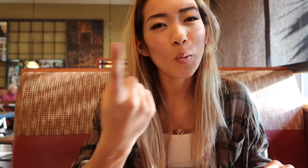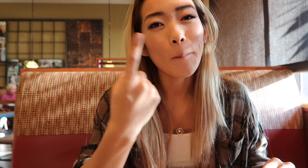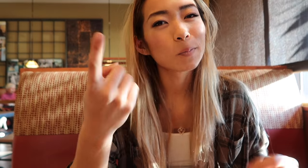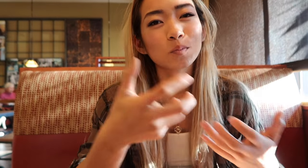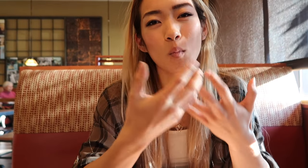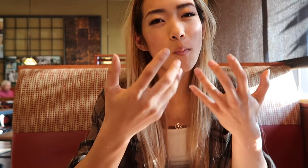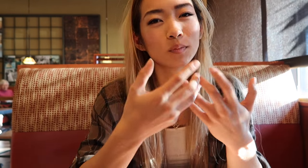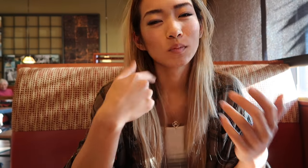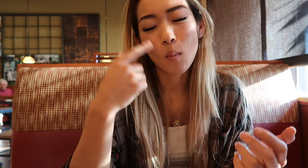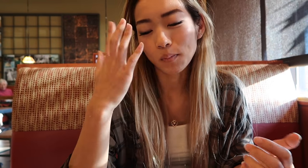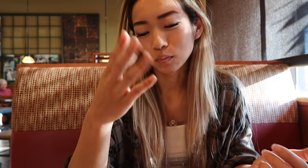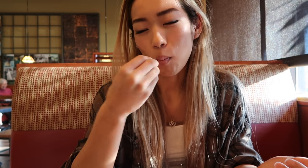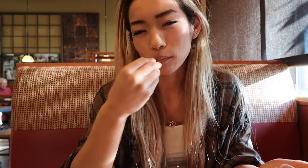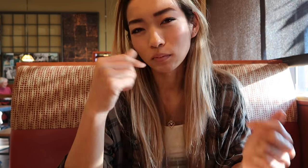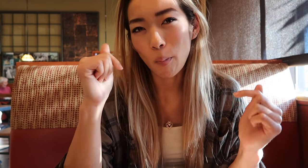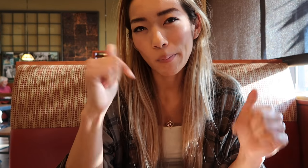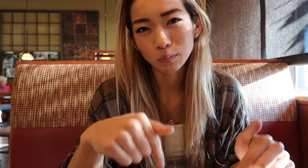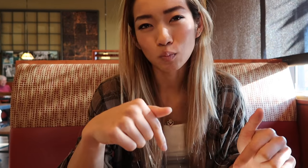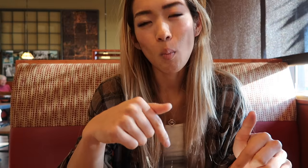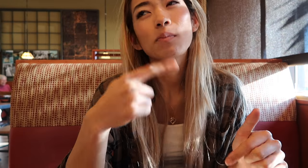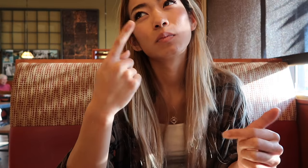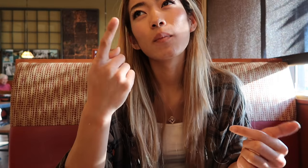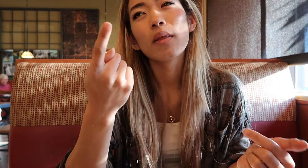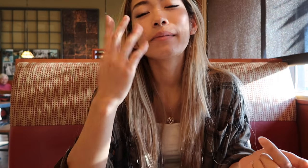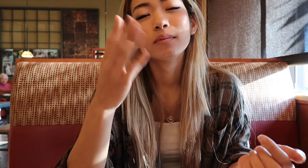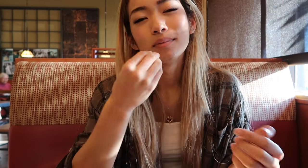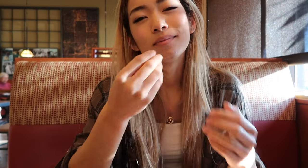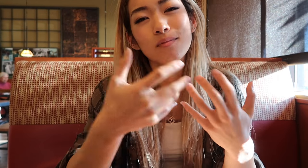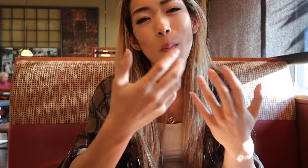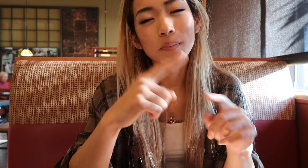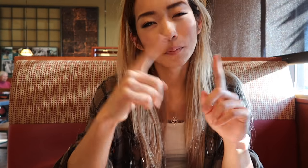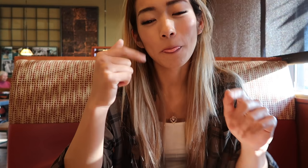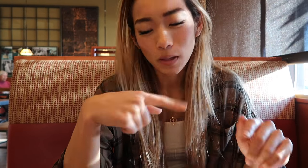This is the only salad that I will eat Well I will eat salad